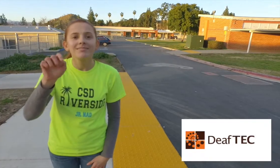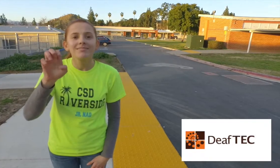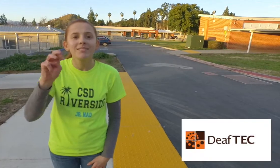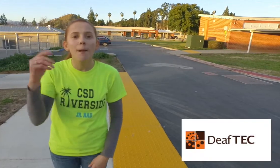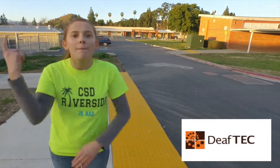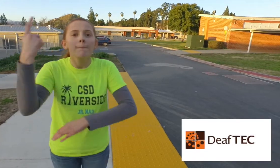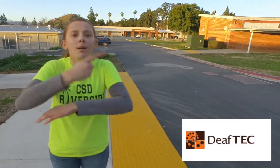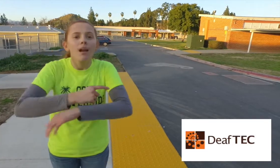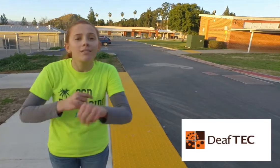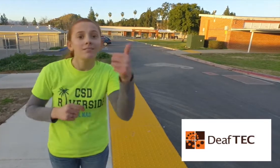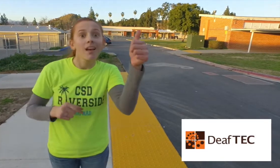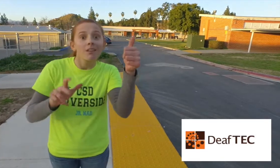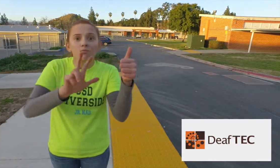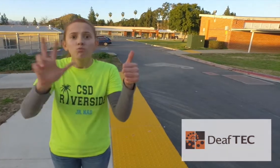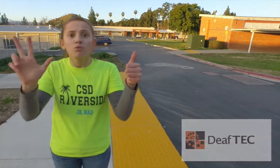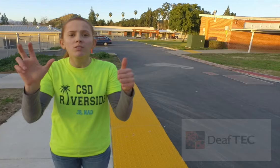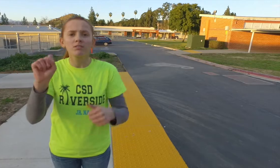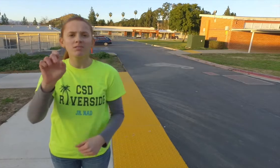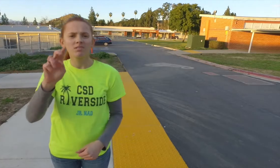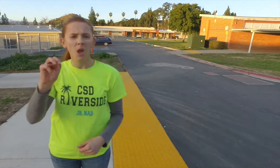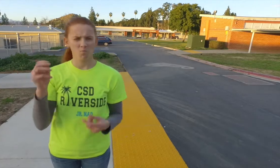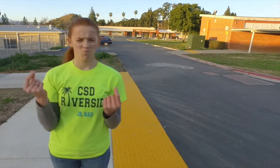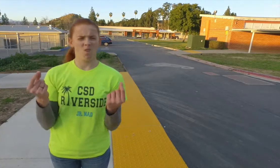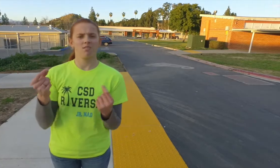STEM Day! It is from 10am to 3pm. What does STEM mean?